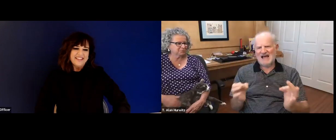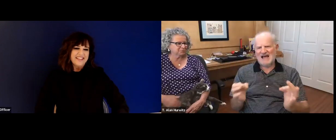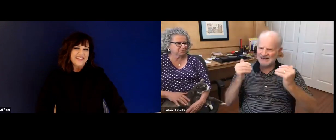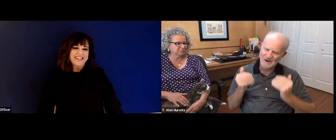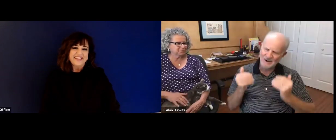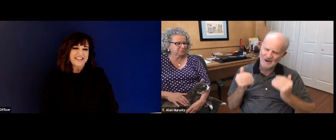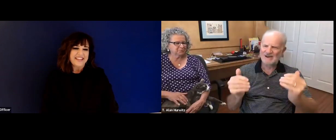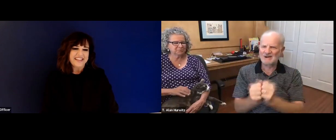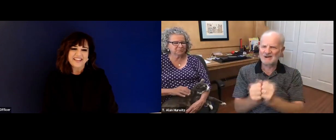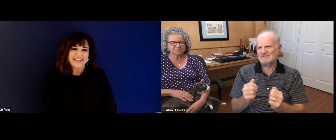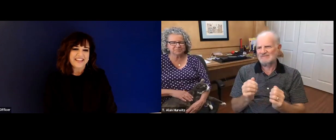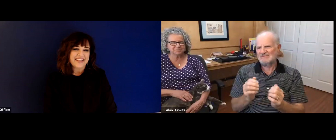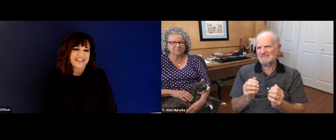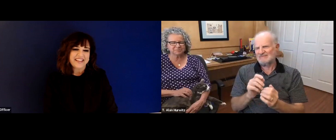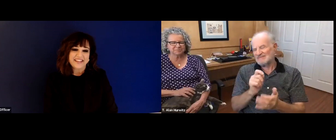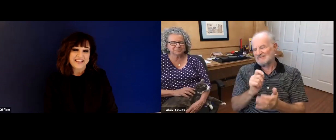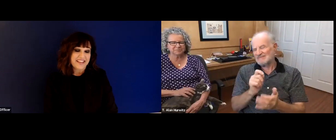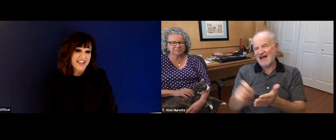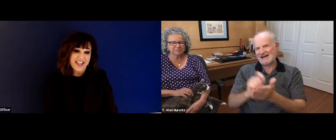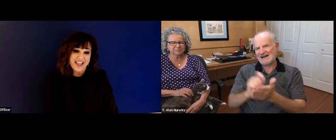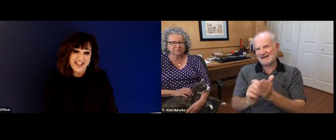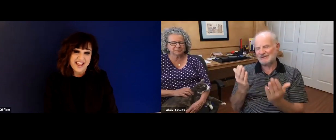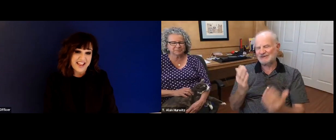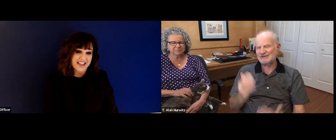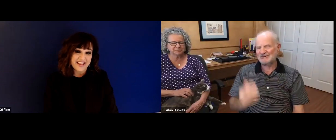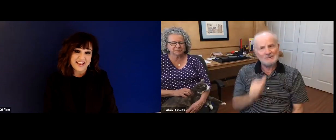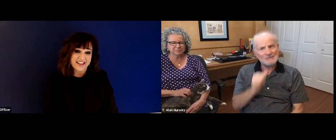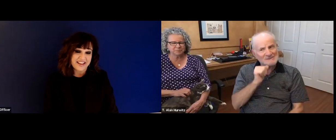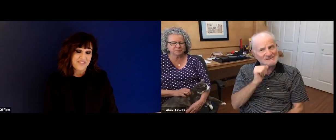ahead and do it, and share some of those perspectives in this